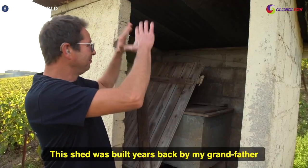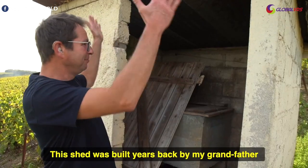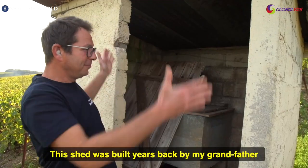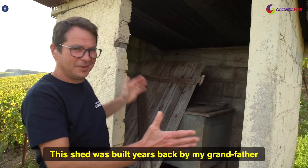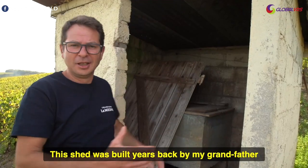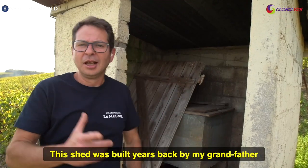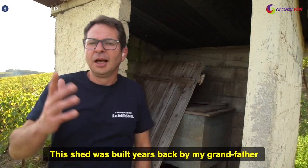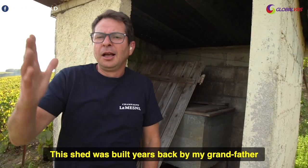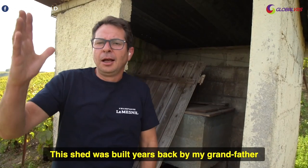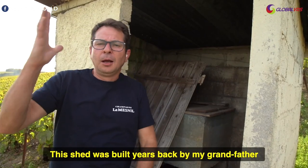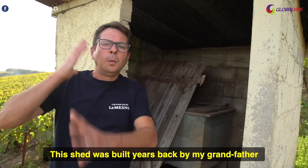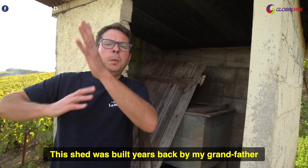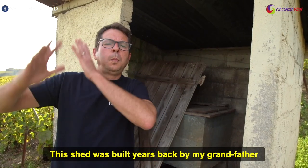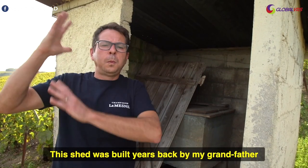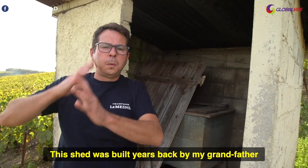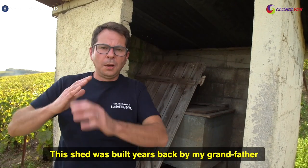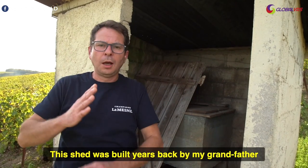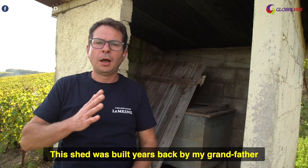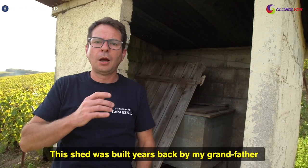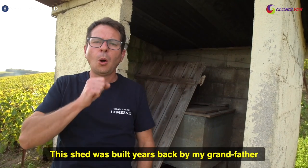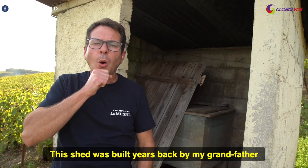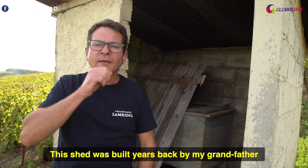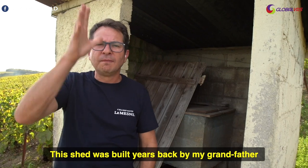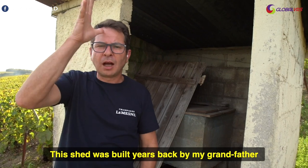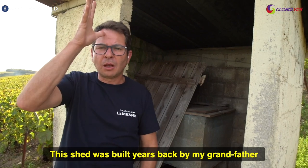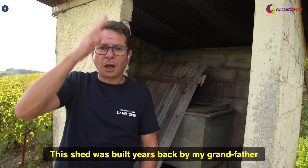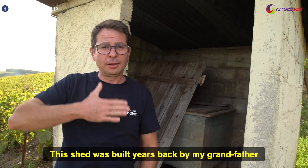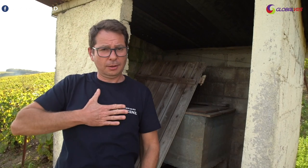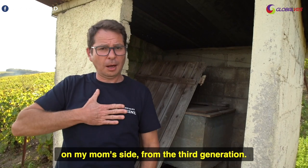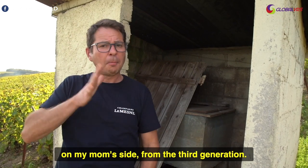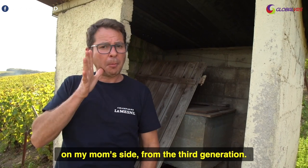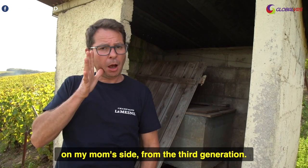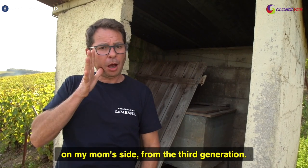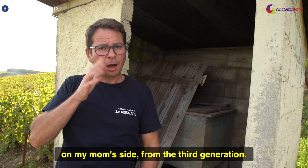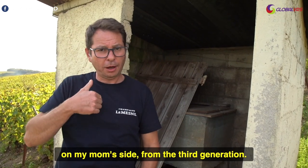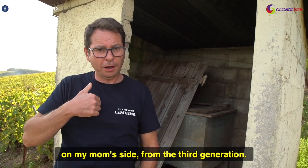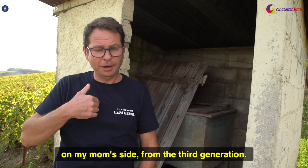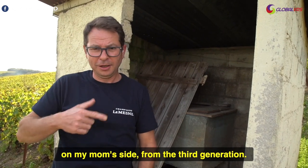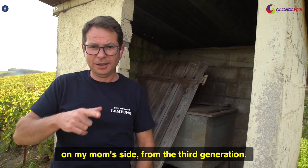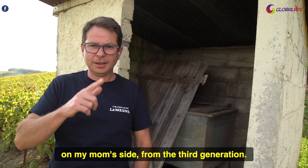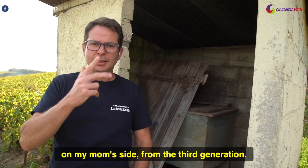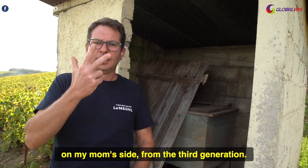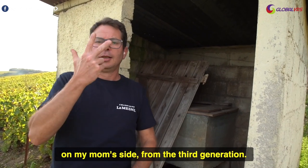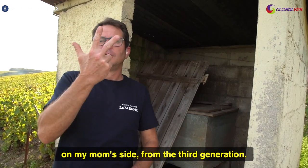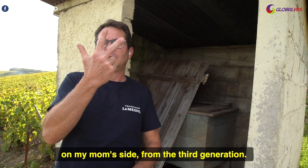this shed was built years back by my grandfather on my mom's side from the third generation